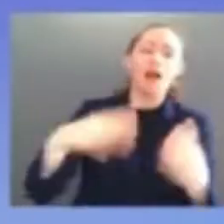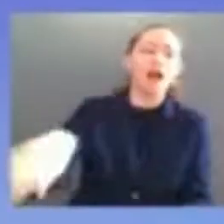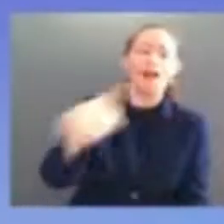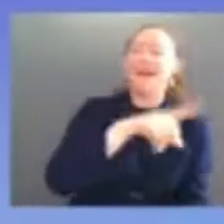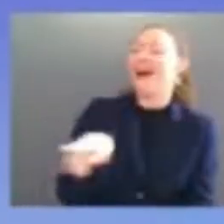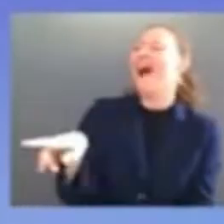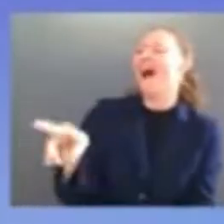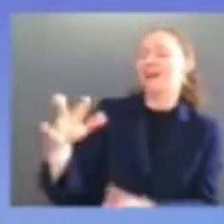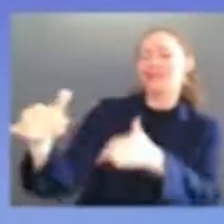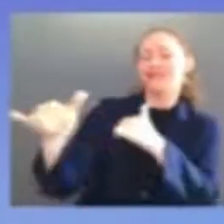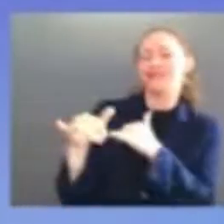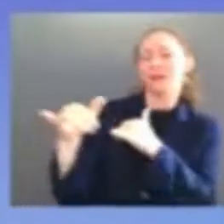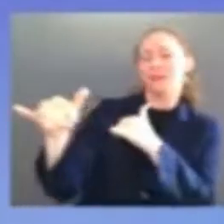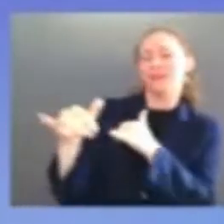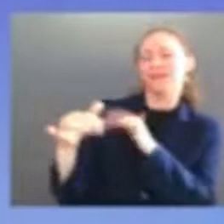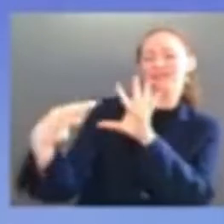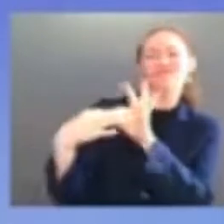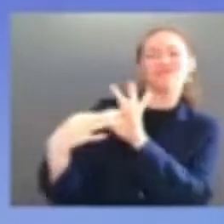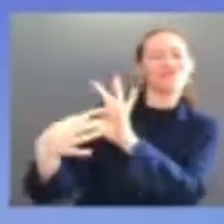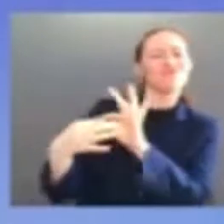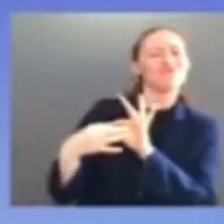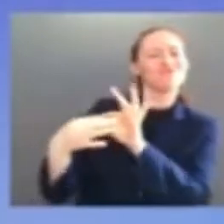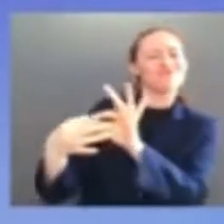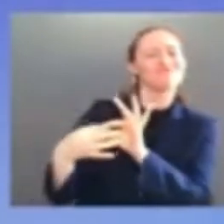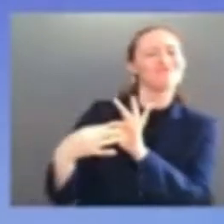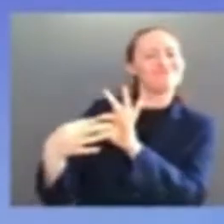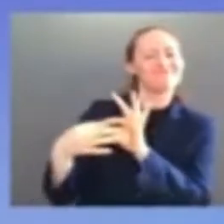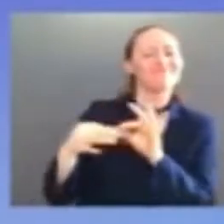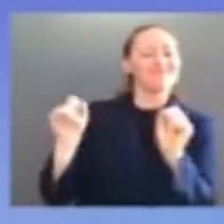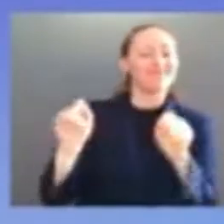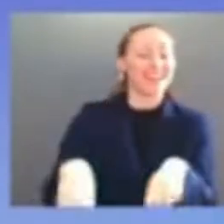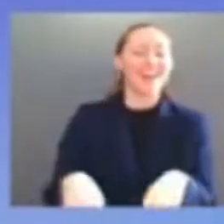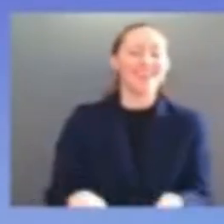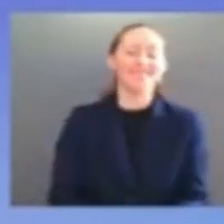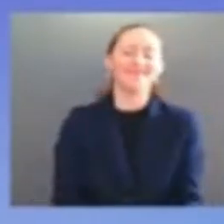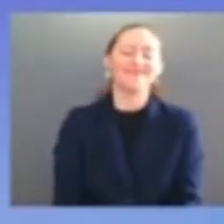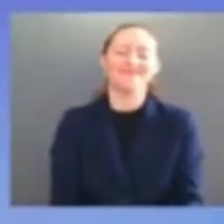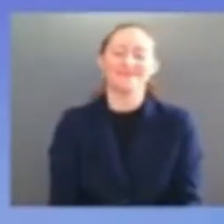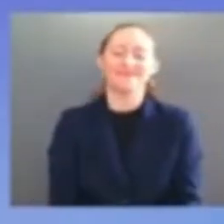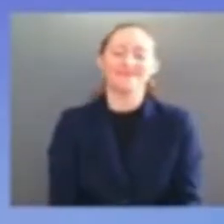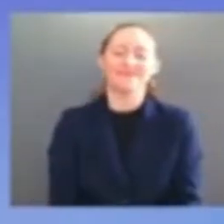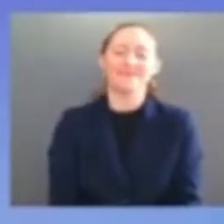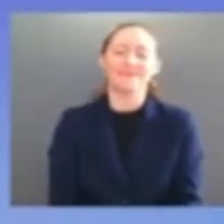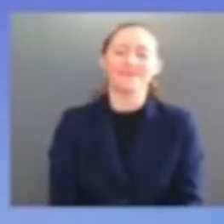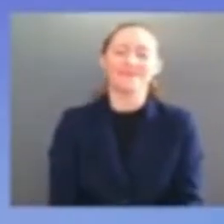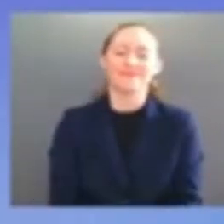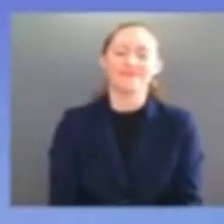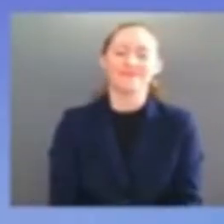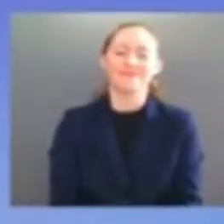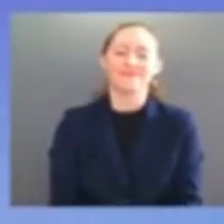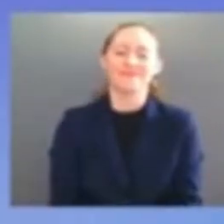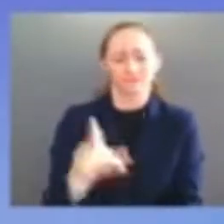of expertise and qualifications to the court a federal judge who has served on the second